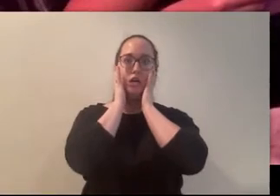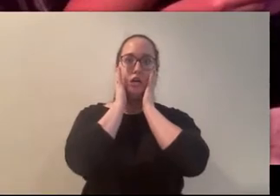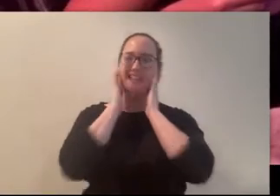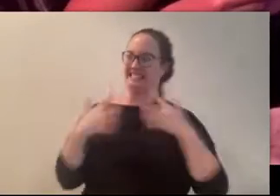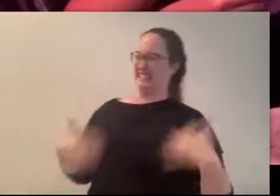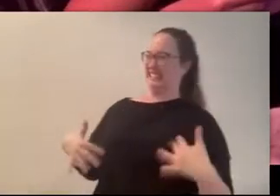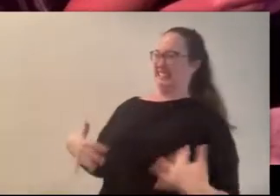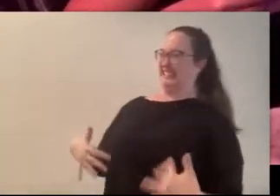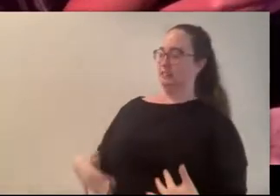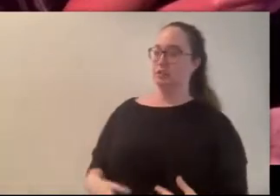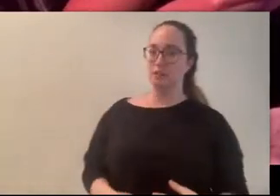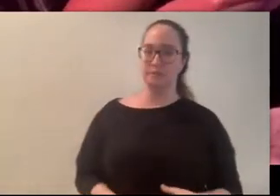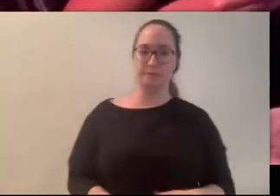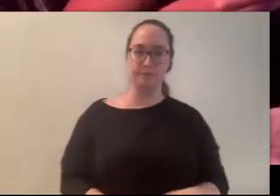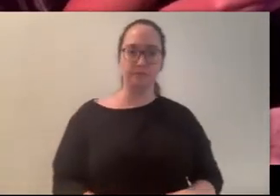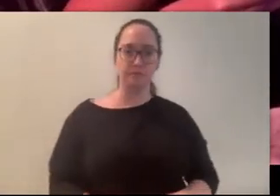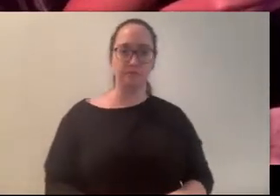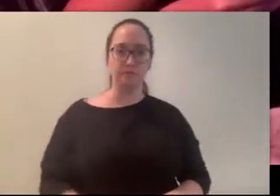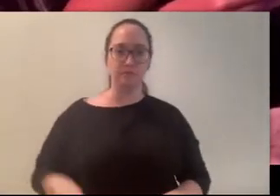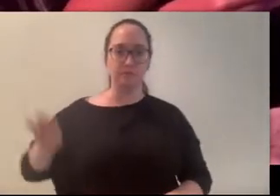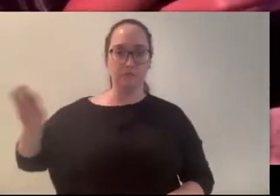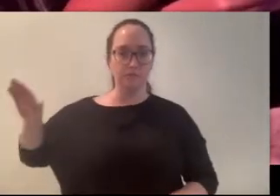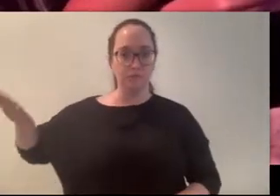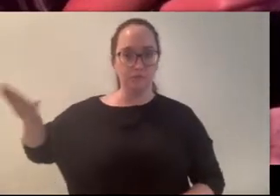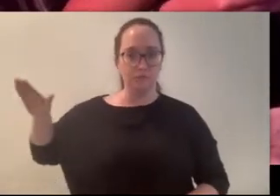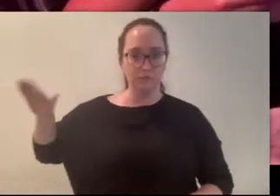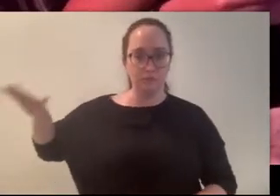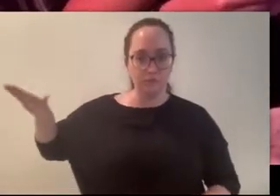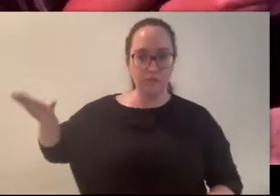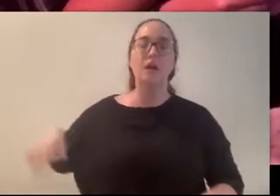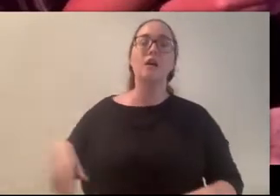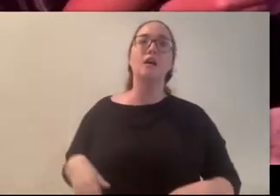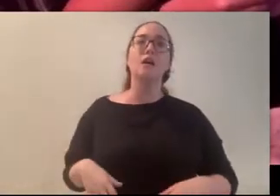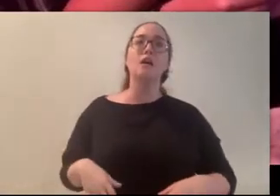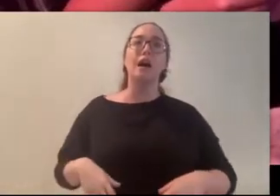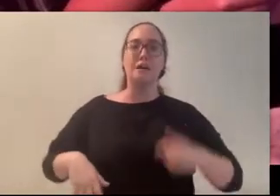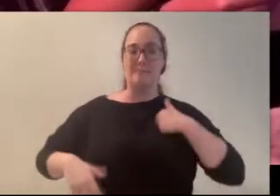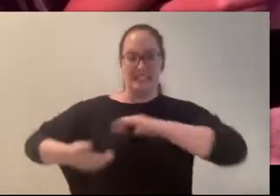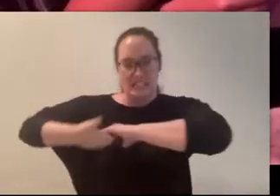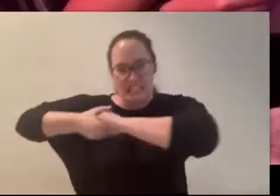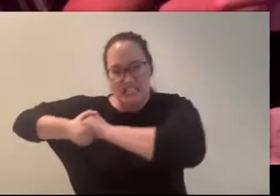“Rina?” I hadn’t realized that my grip on Stefi’s hand had tightened so much.